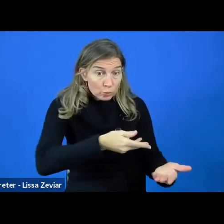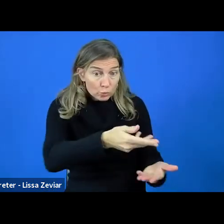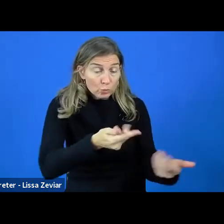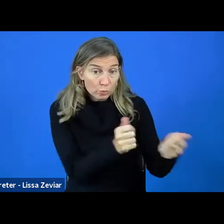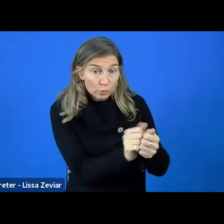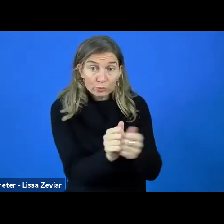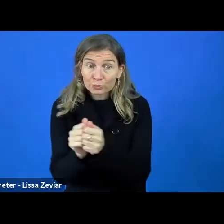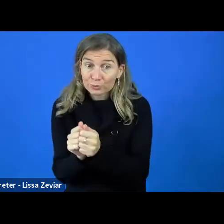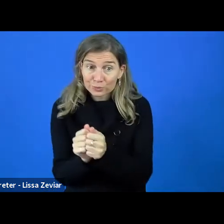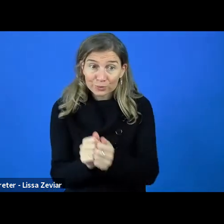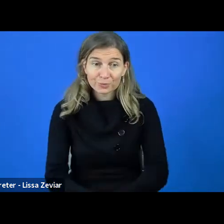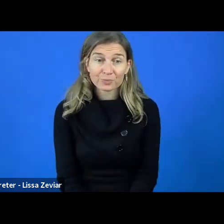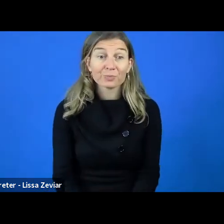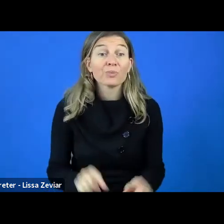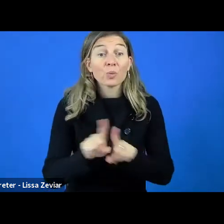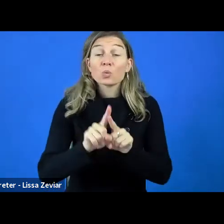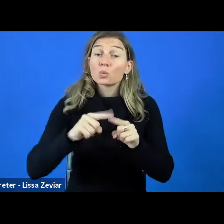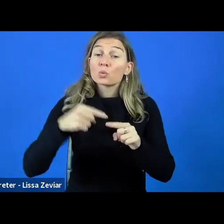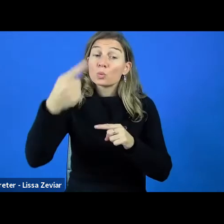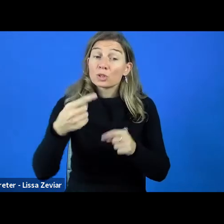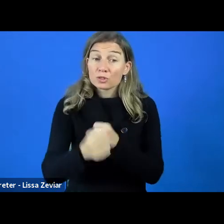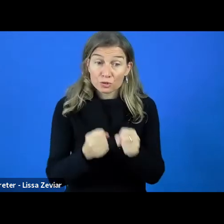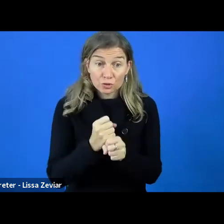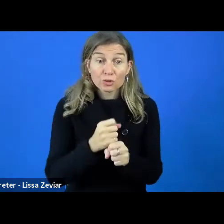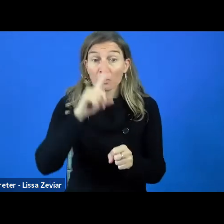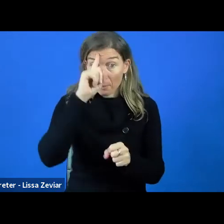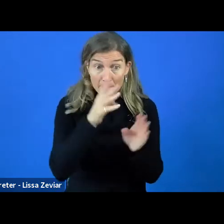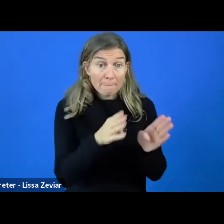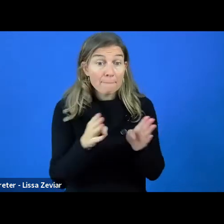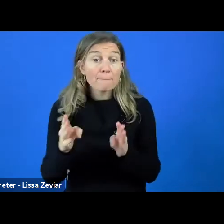We have planned for next year to build capacity in fundraising